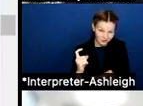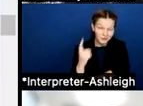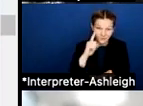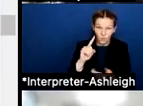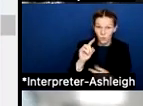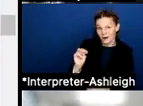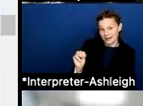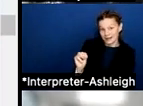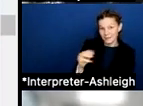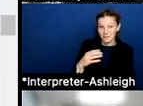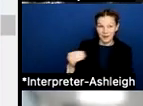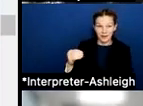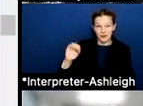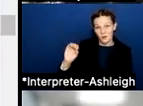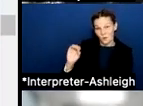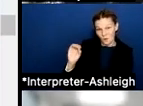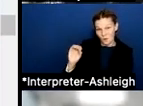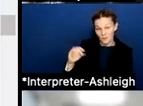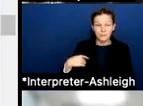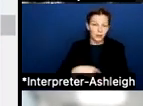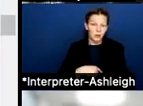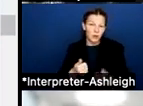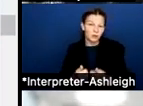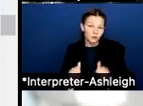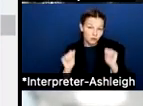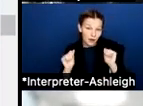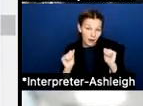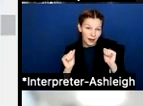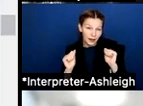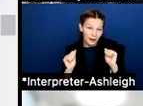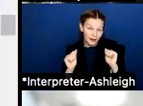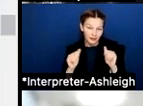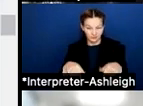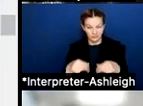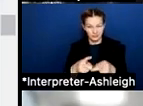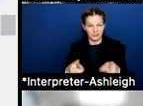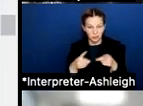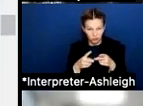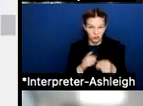We, as a district, not all of us, including our board, is trying to make sure that we are very efficient